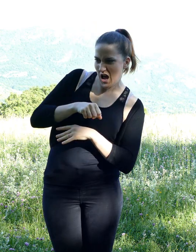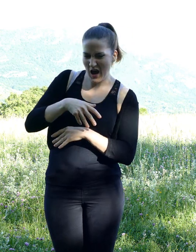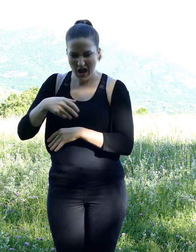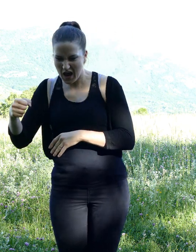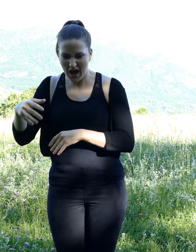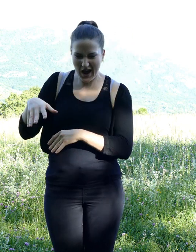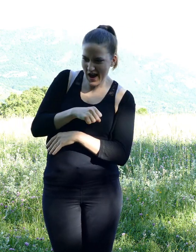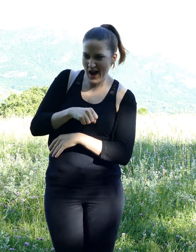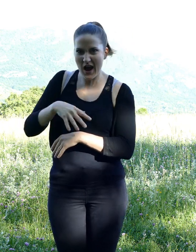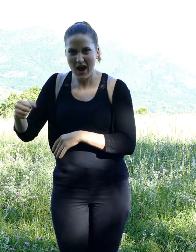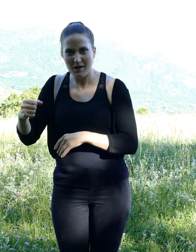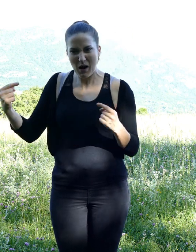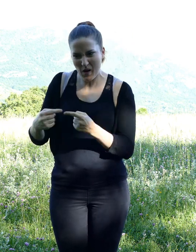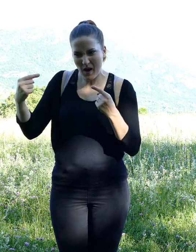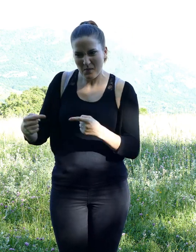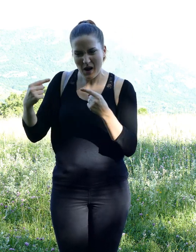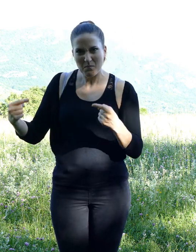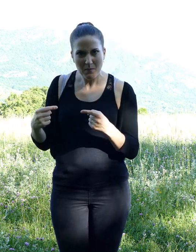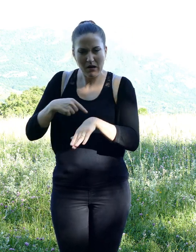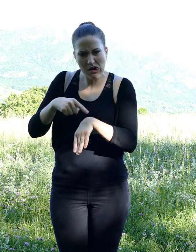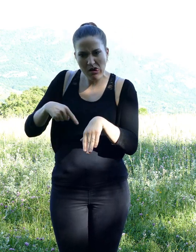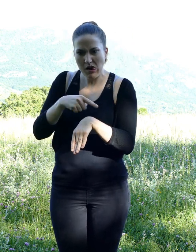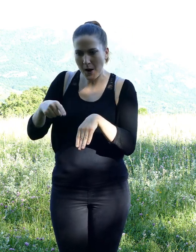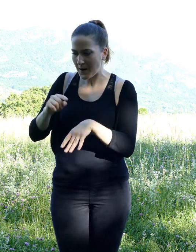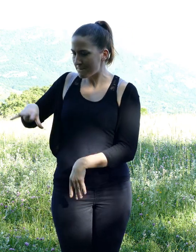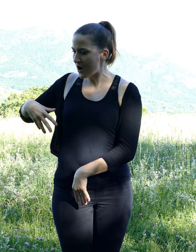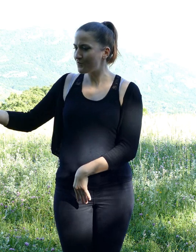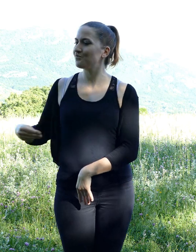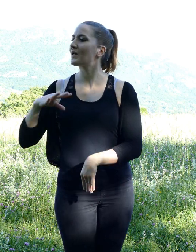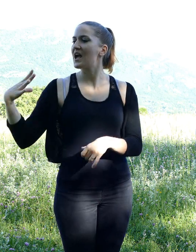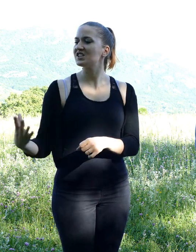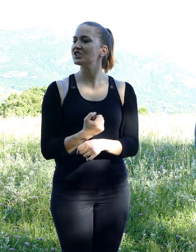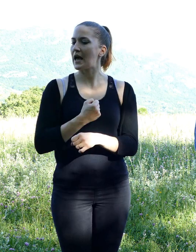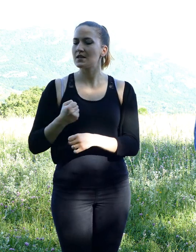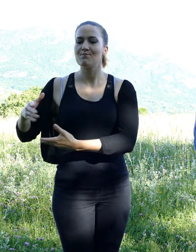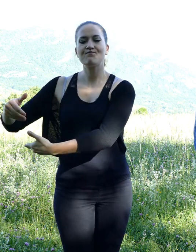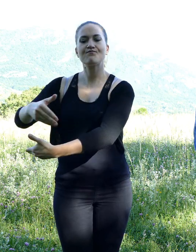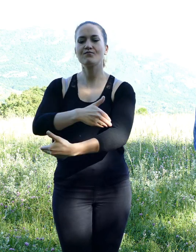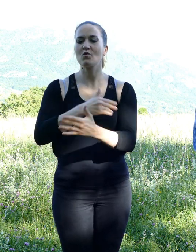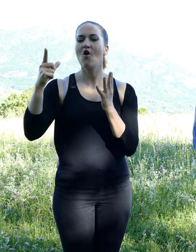After hours of discussion, the squirrel recuperated his due and brought back the bundle to his nest.